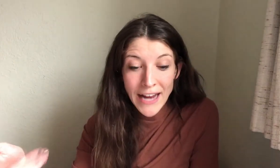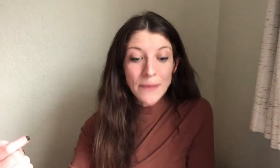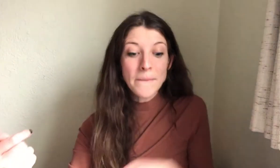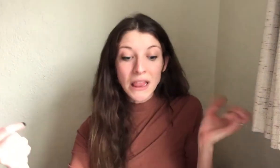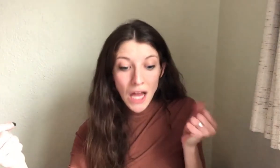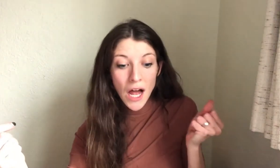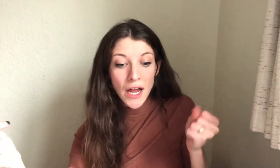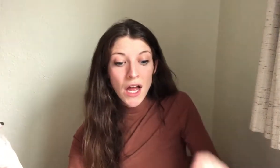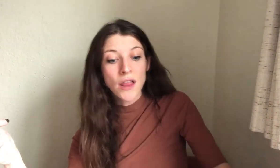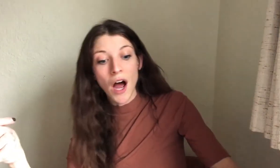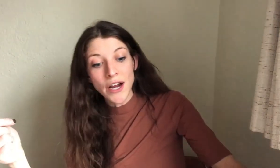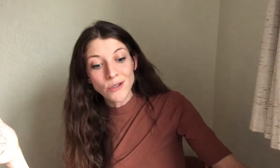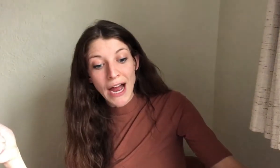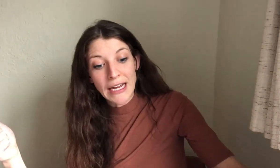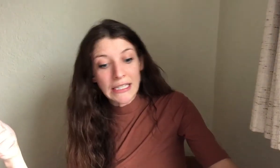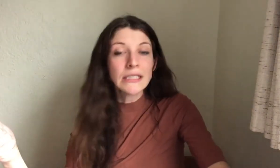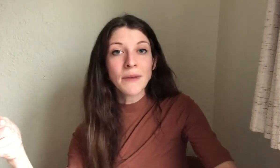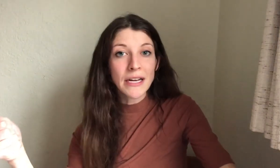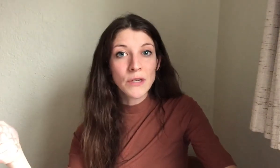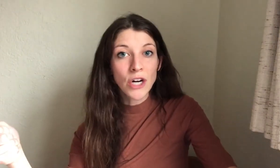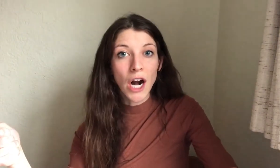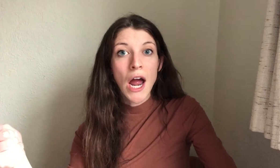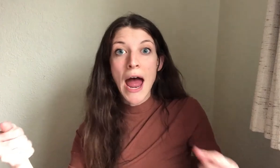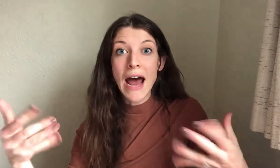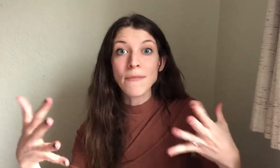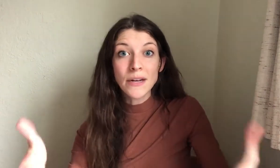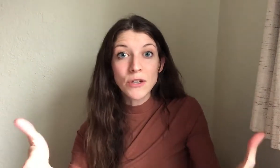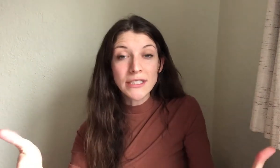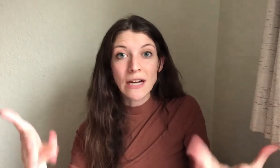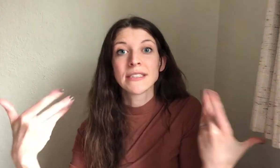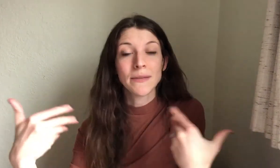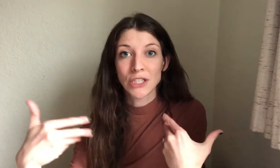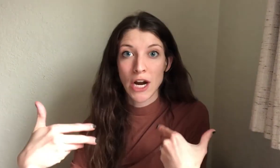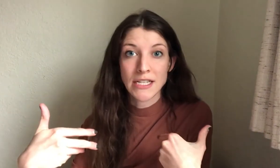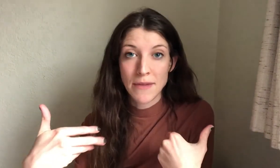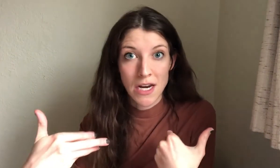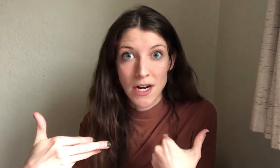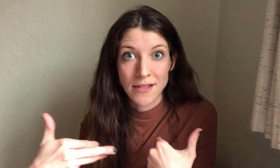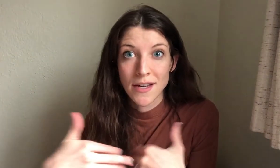I can plug the audio jack into my computer and how my computer sounds it straight to my hair needs,